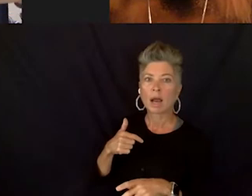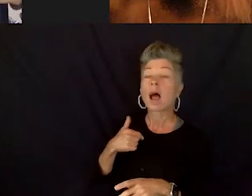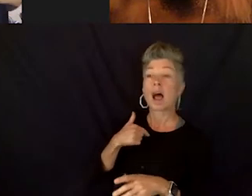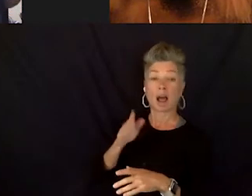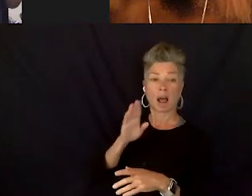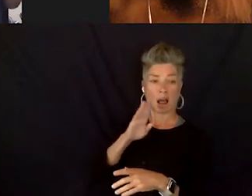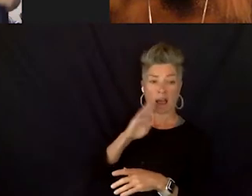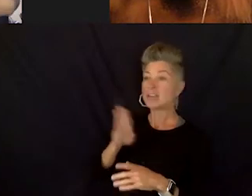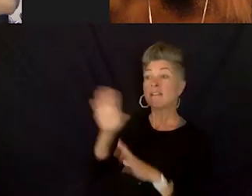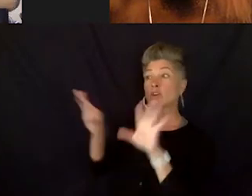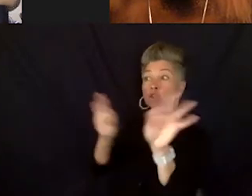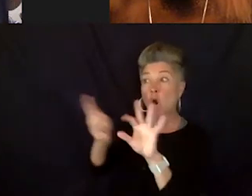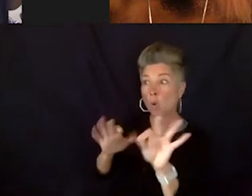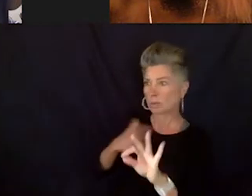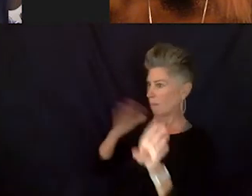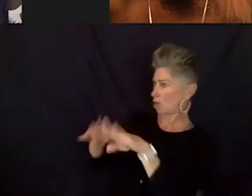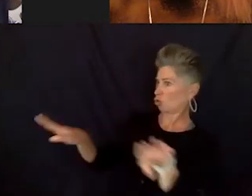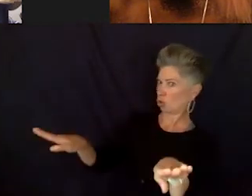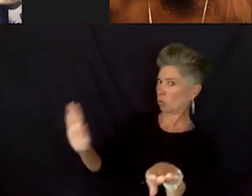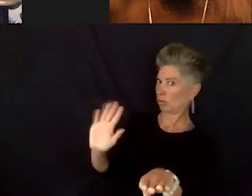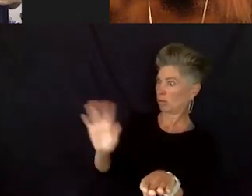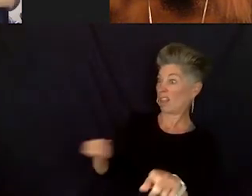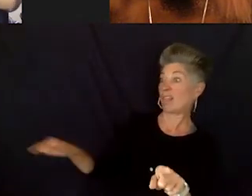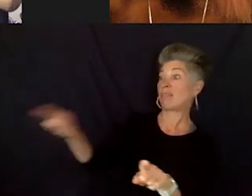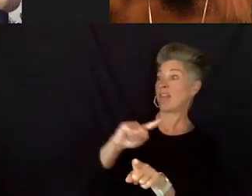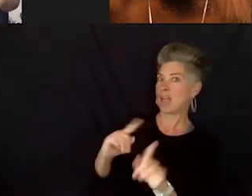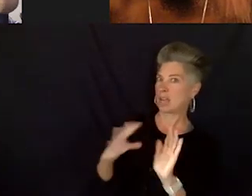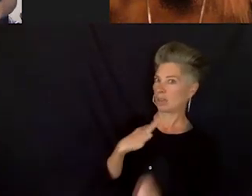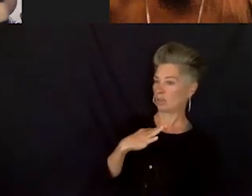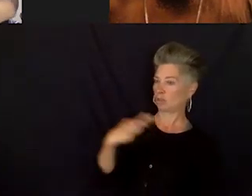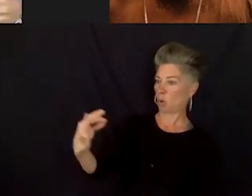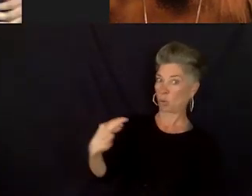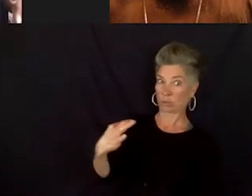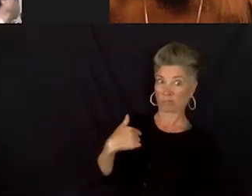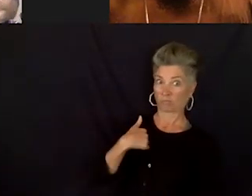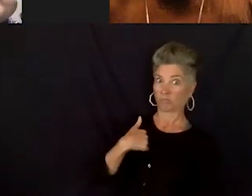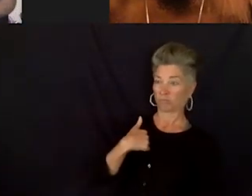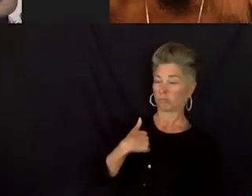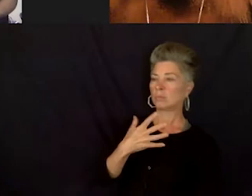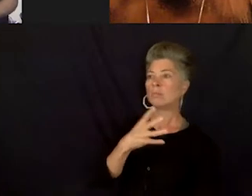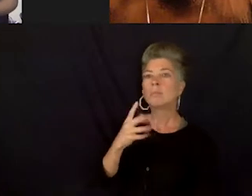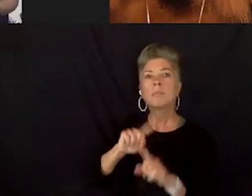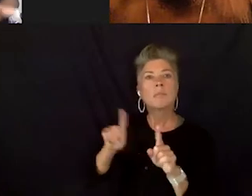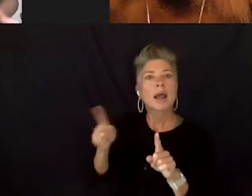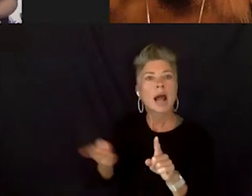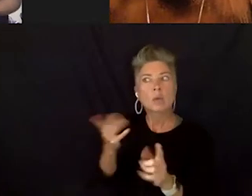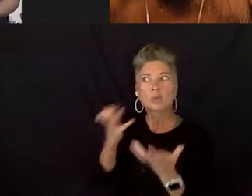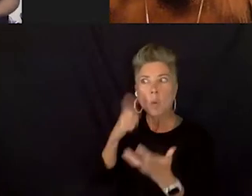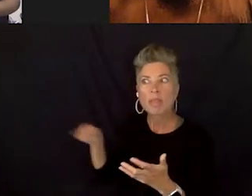One but I always wanted my kids to be like go-getters and determined